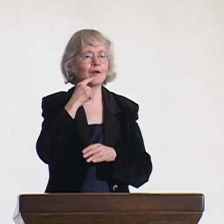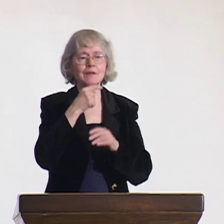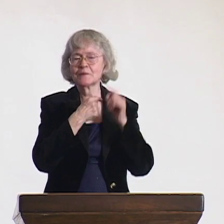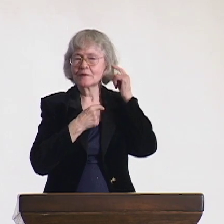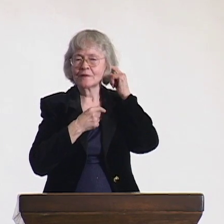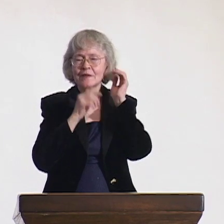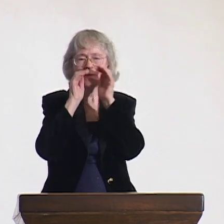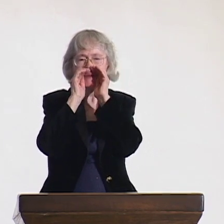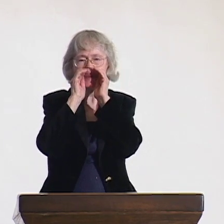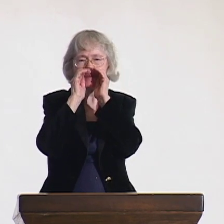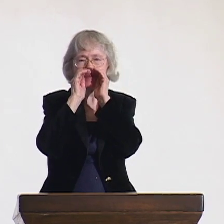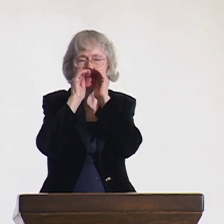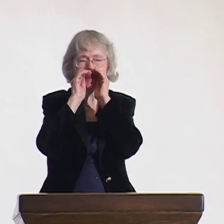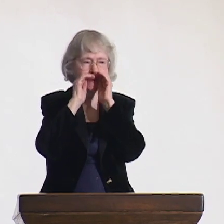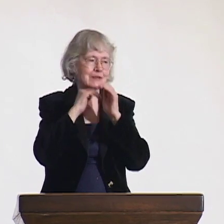She looked confused.